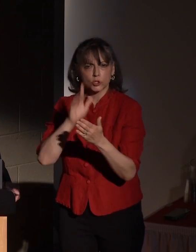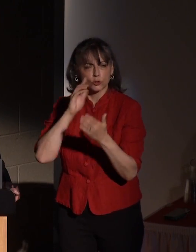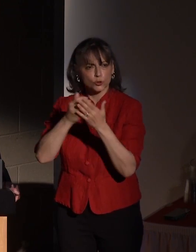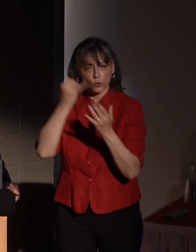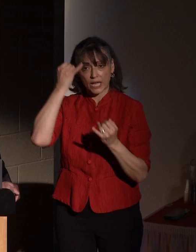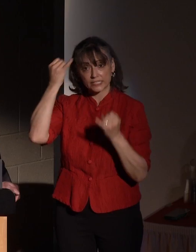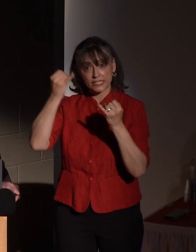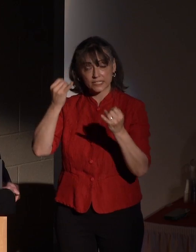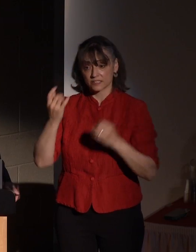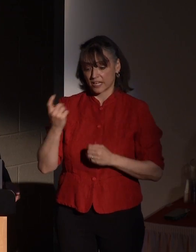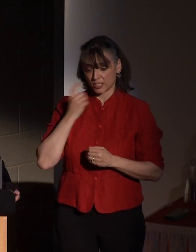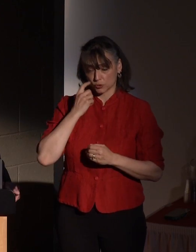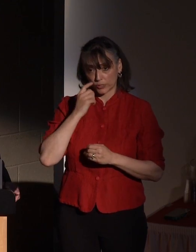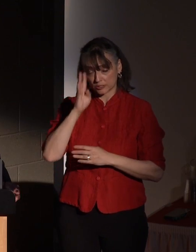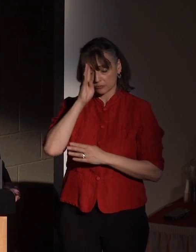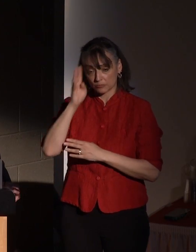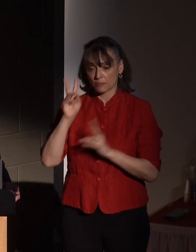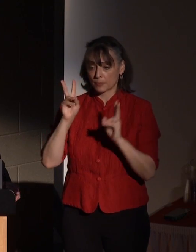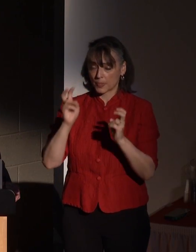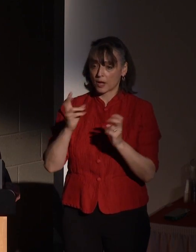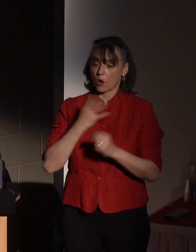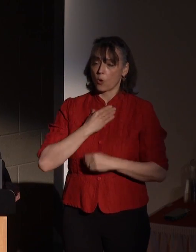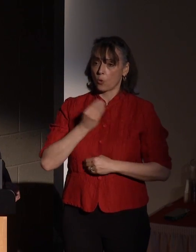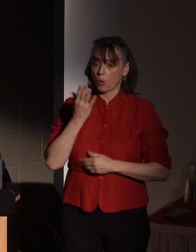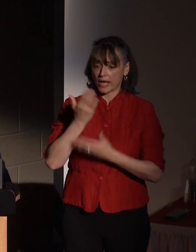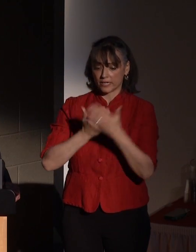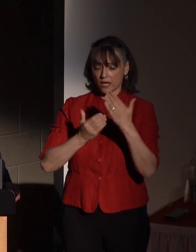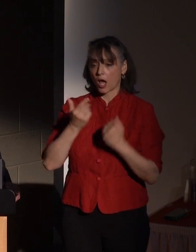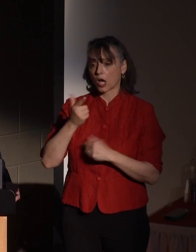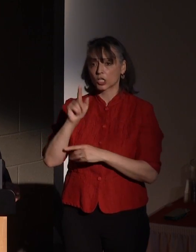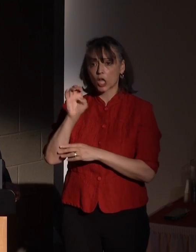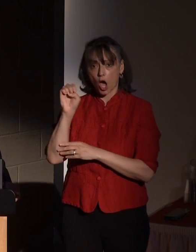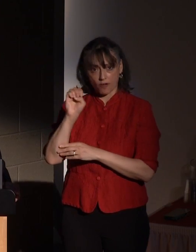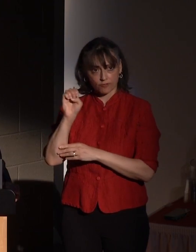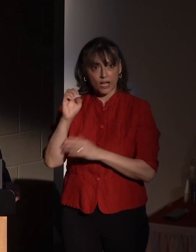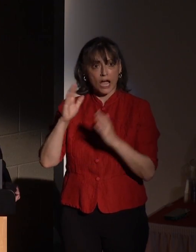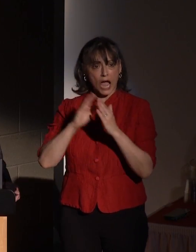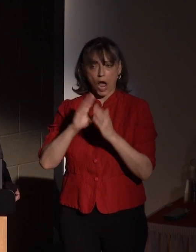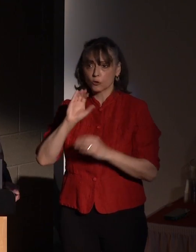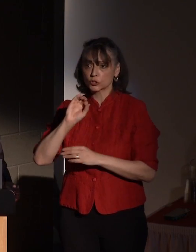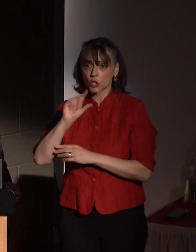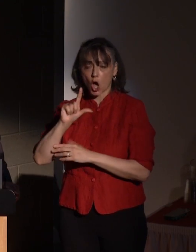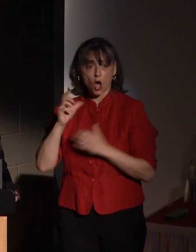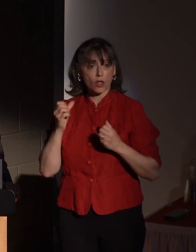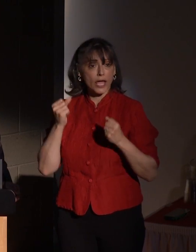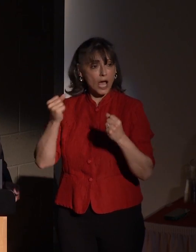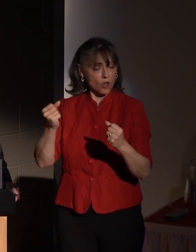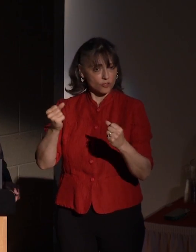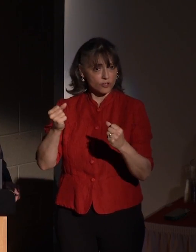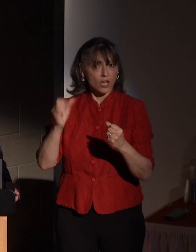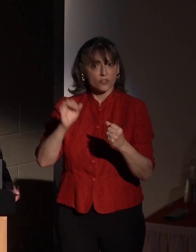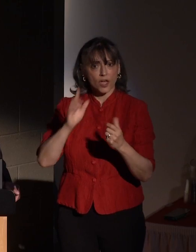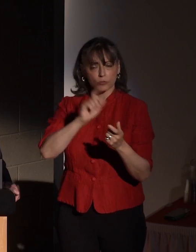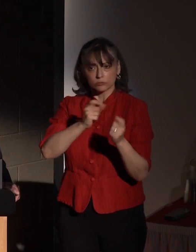His latest venture, White Glove House Call Health, stands to revolutionize the way health care is delivered to the